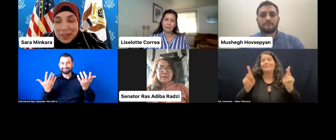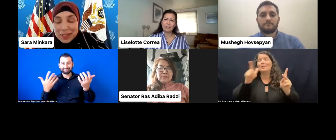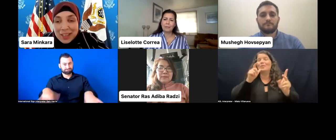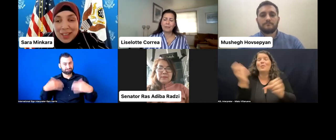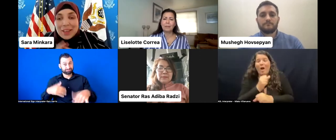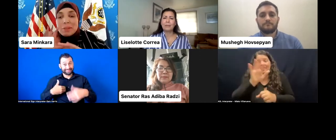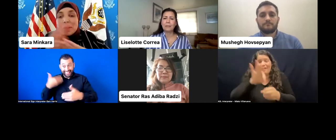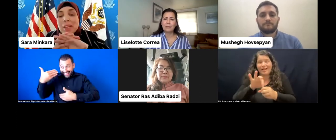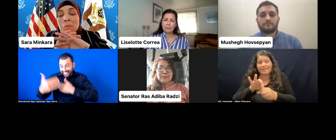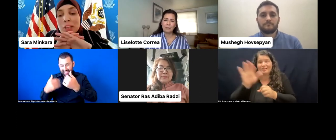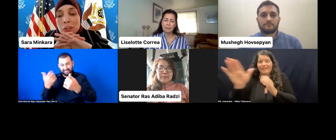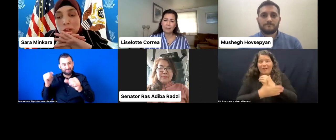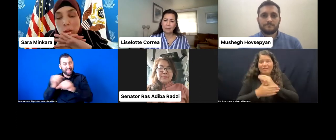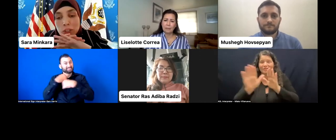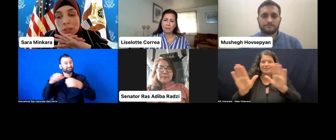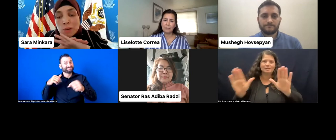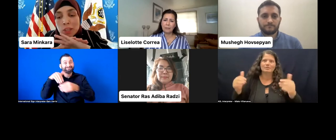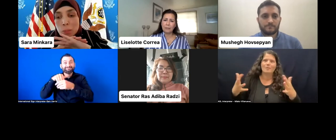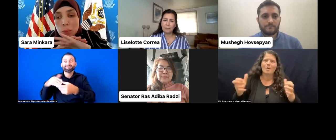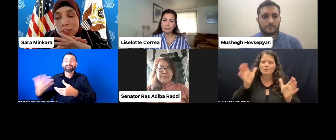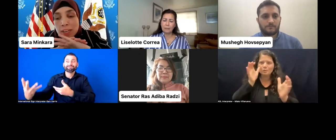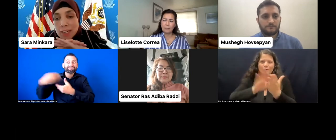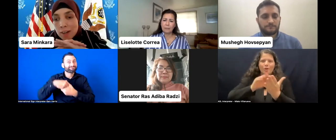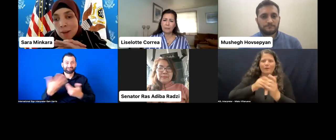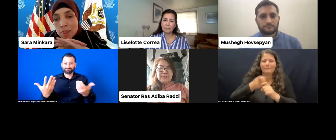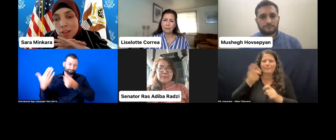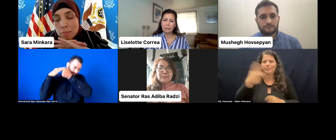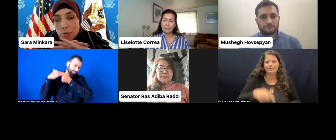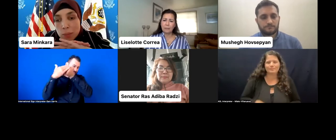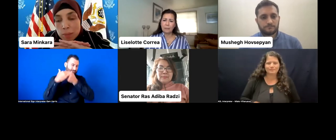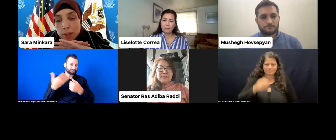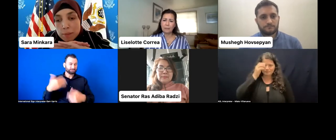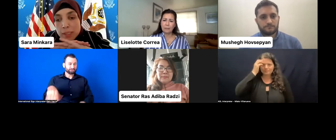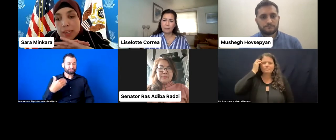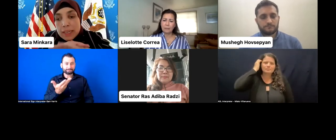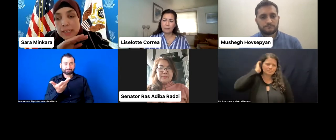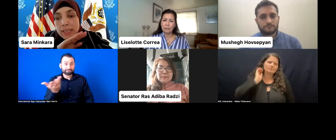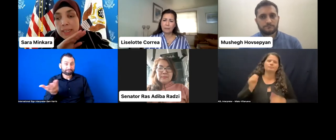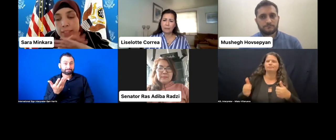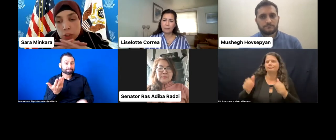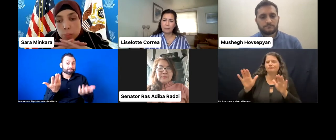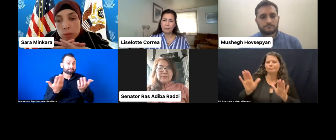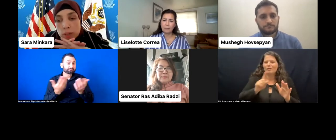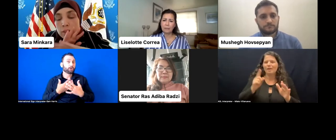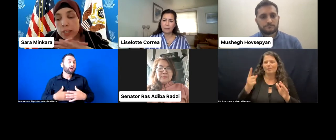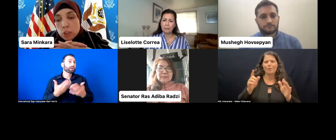Thank you, Amal, and really good question, and really good point. And I hear a common theme throughout what people have been saying is leadership program, leadership